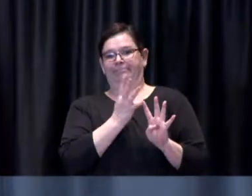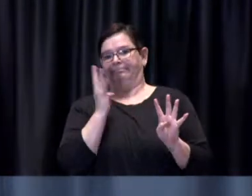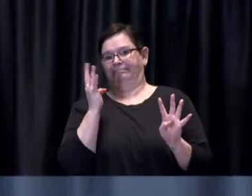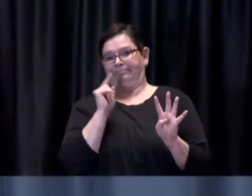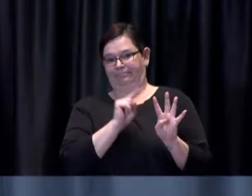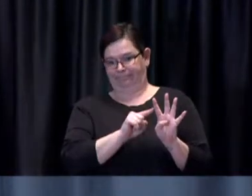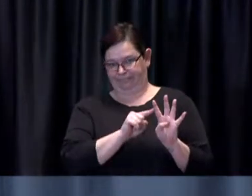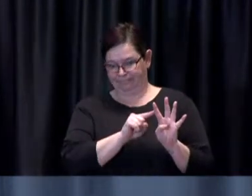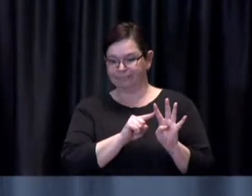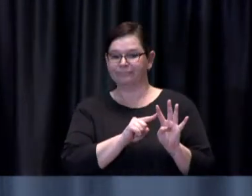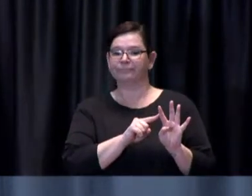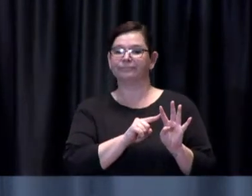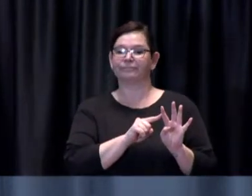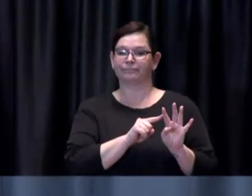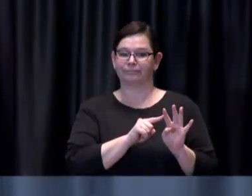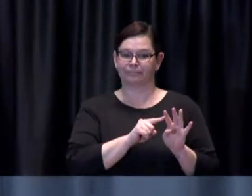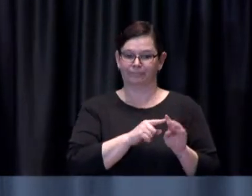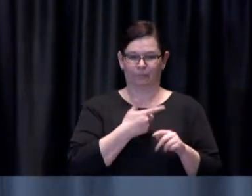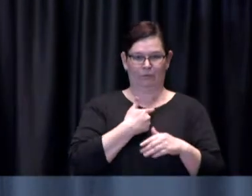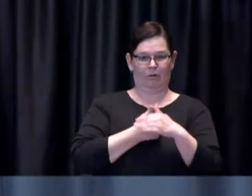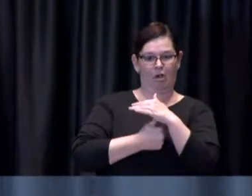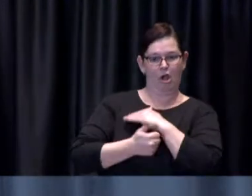which I have high praise for it continues to work